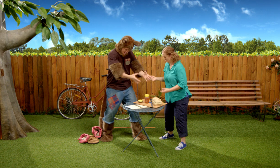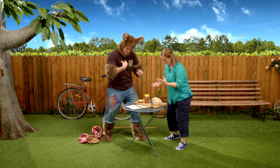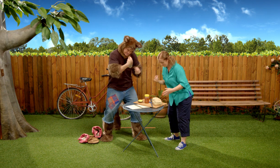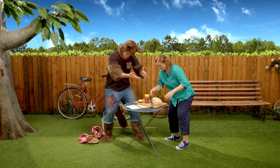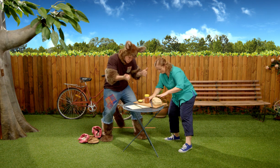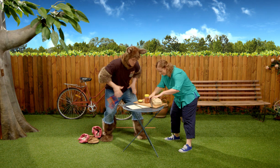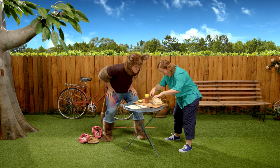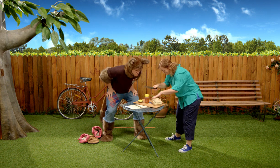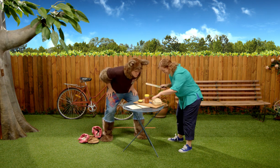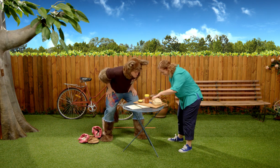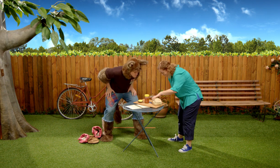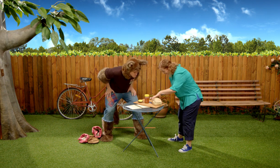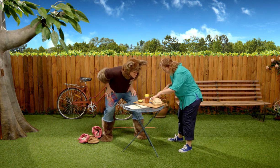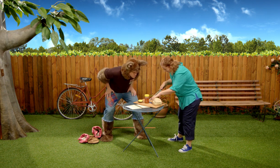Ready I want to eat it now.